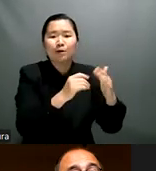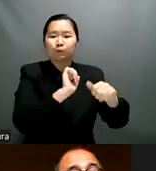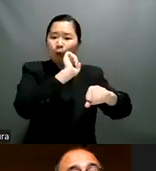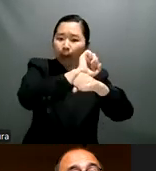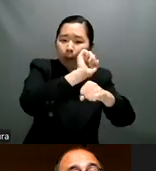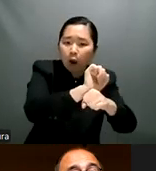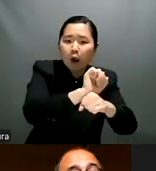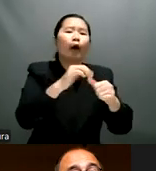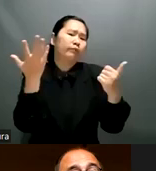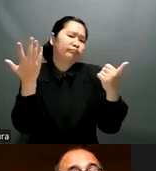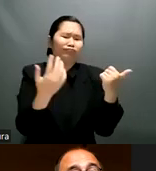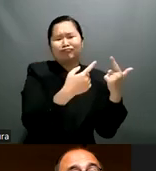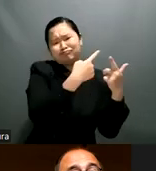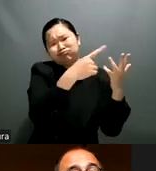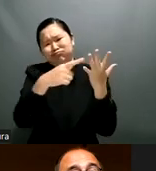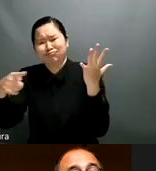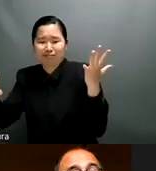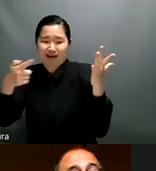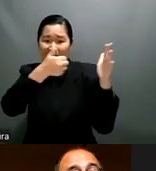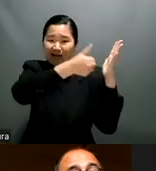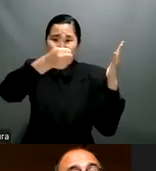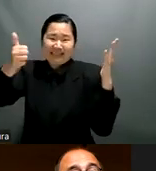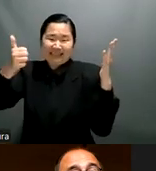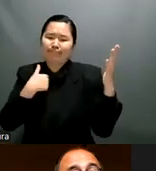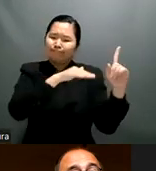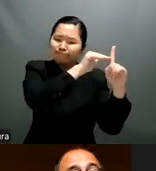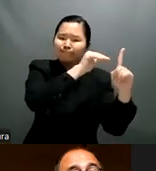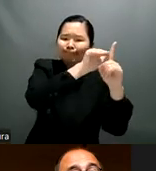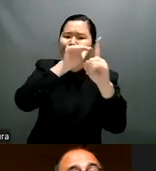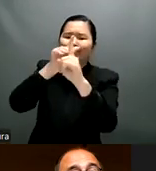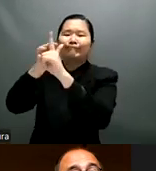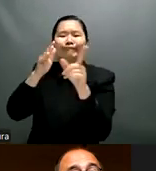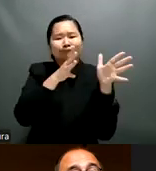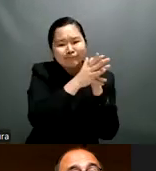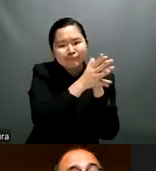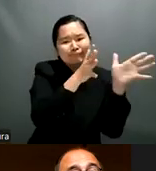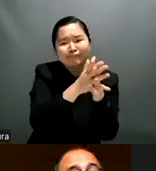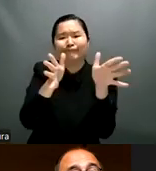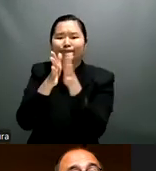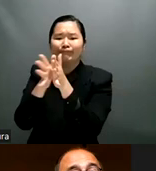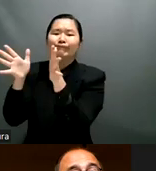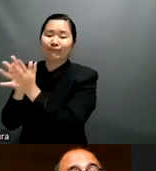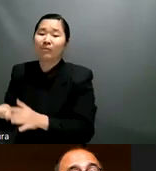rights well there's still many steps that we we must be taken uh so this working group can